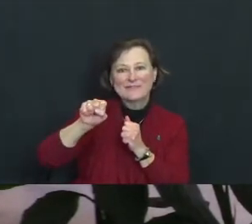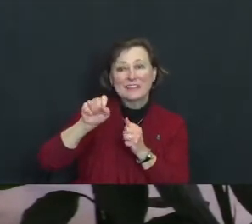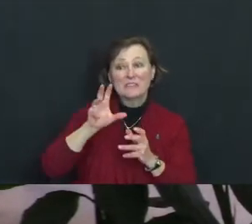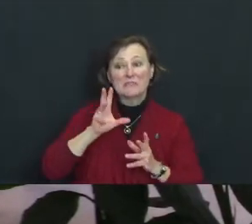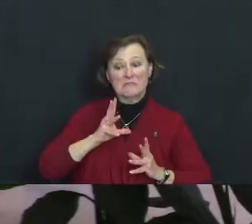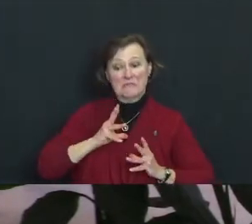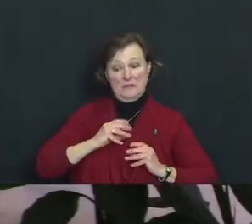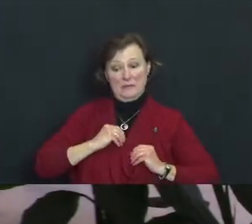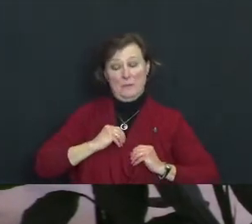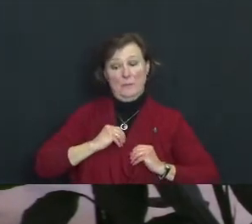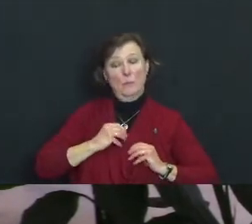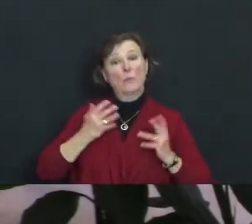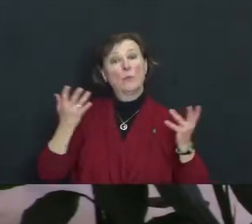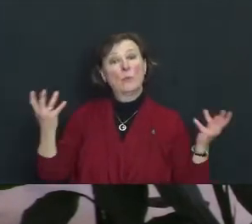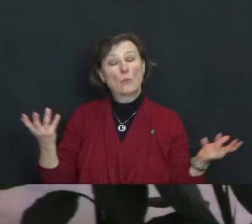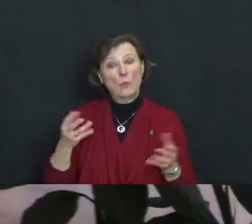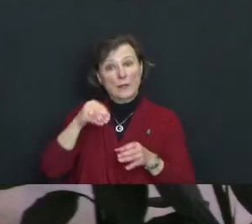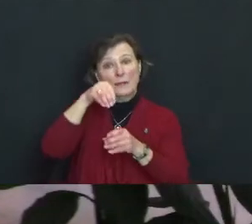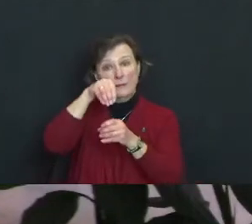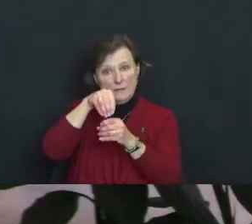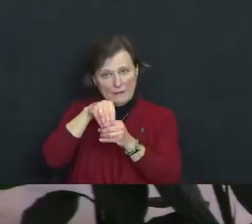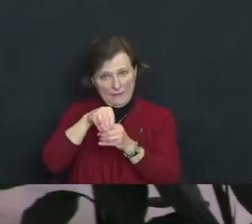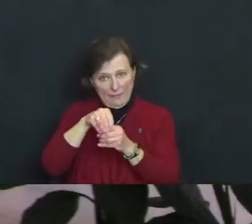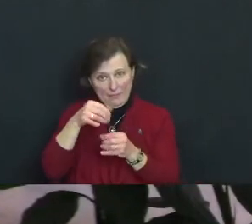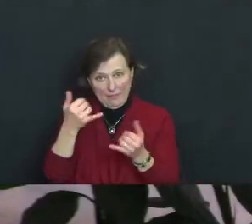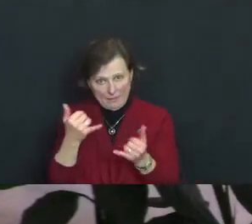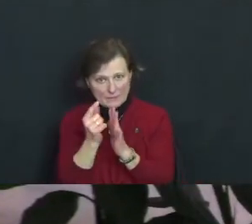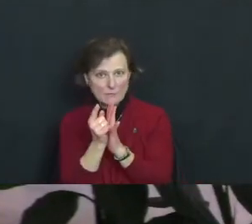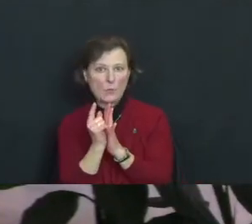this moment.